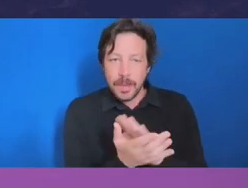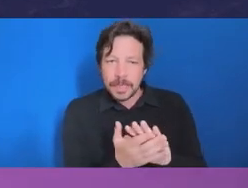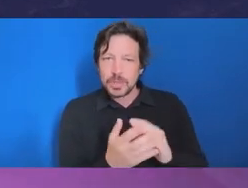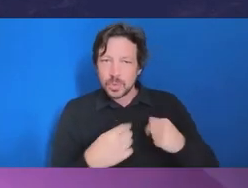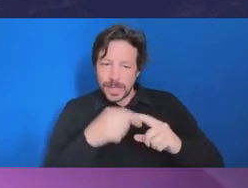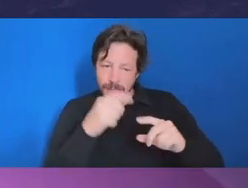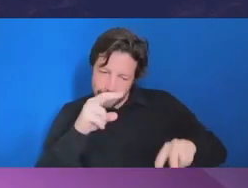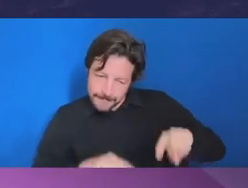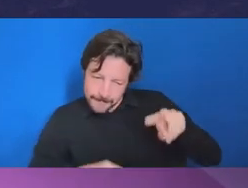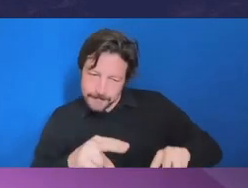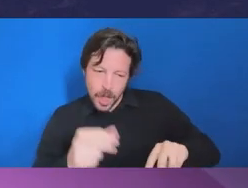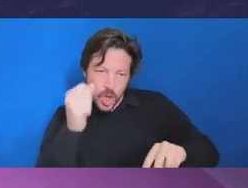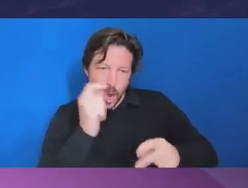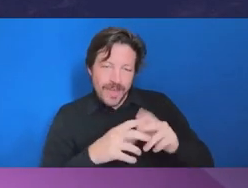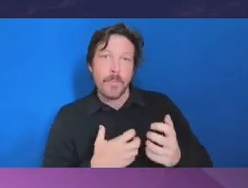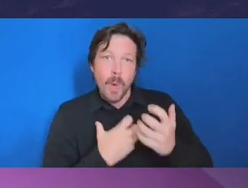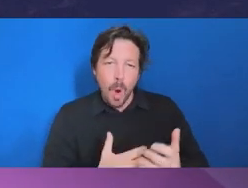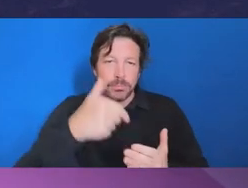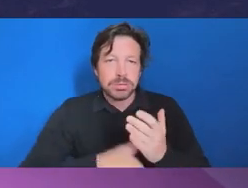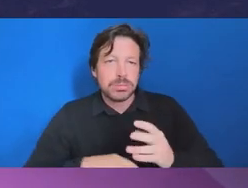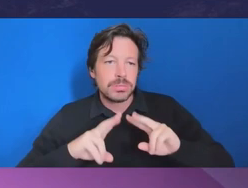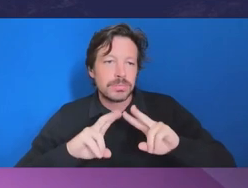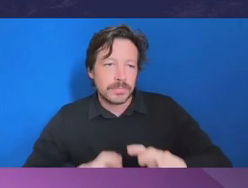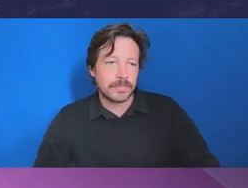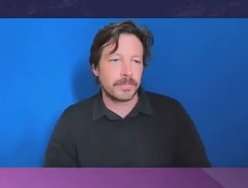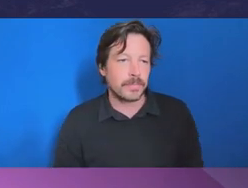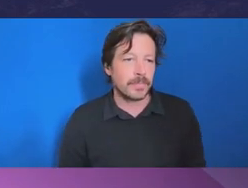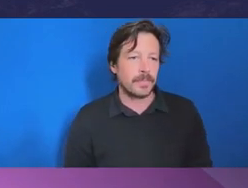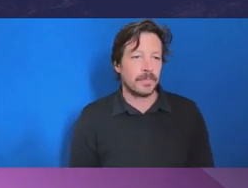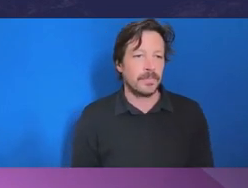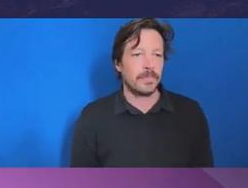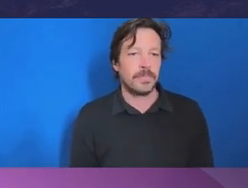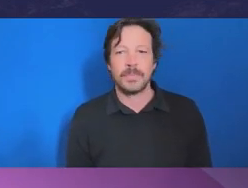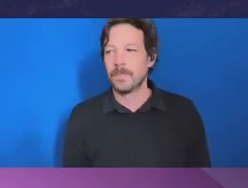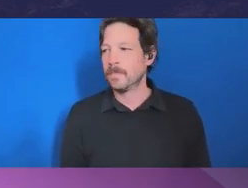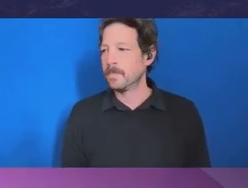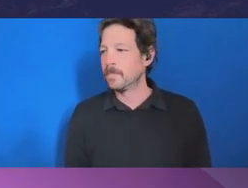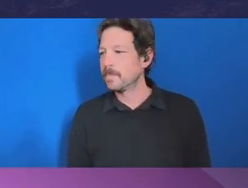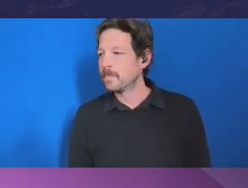Auditor-General Greaves: I guess that's the challenge. I’ll throw a question in because it occurs to me, you know, what's your advice to people,